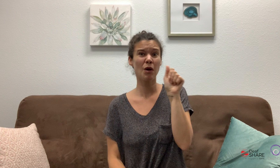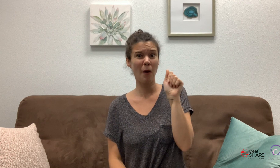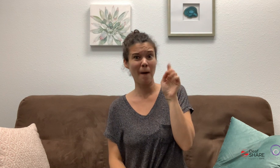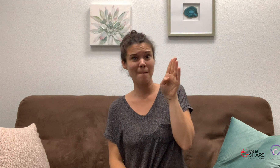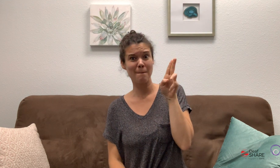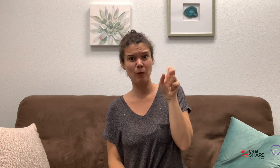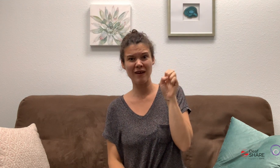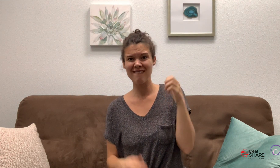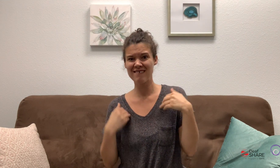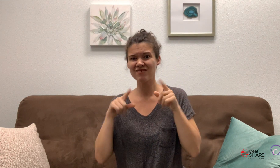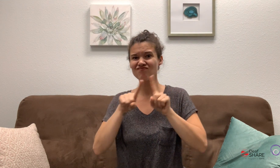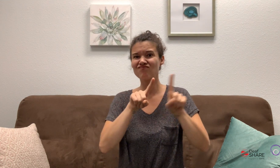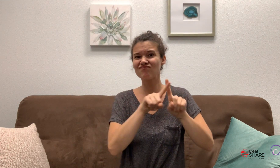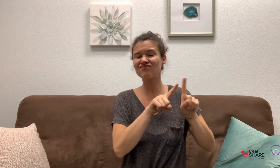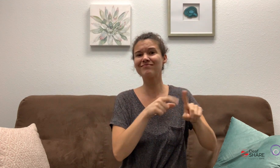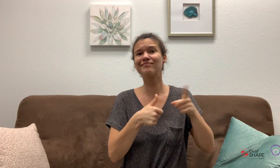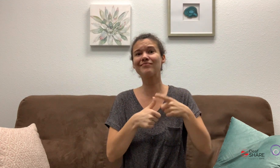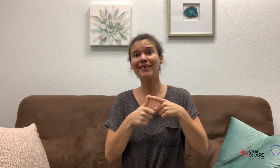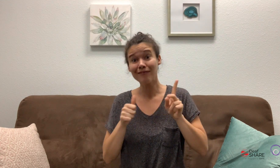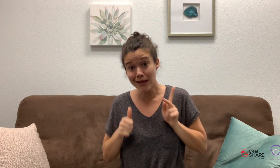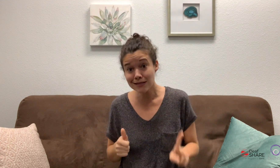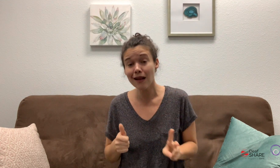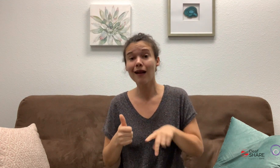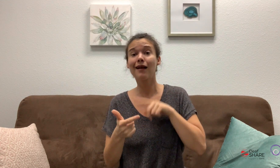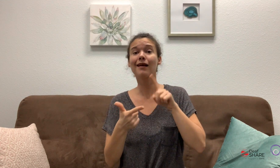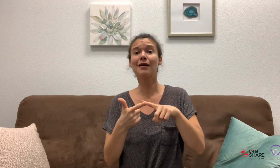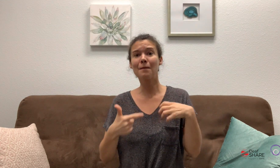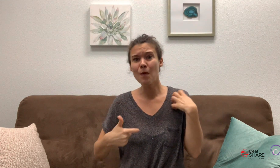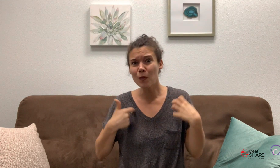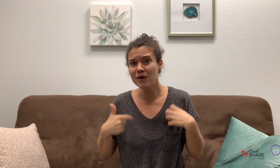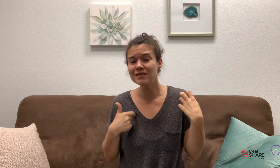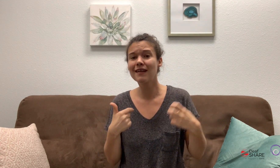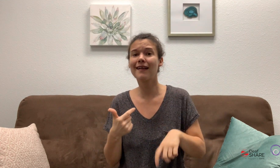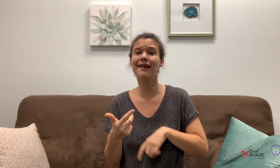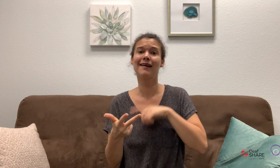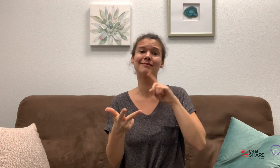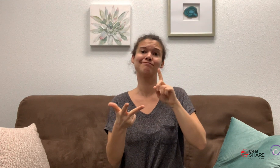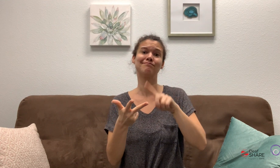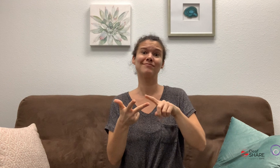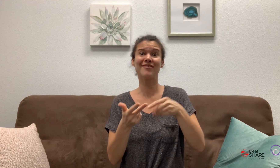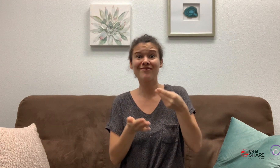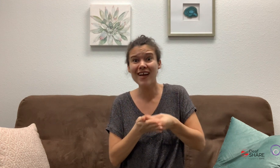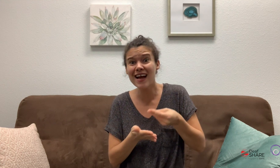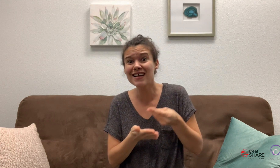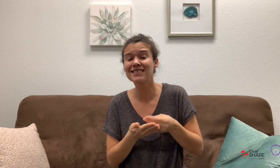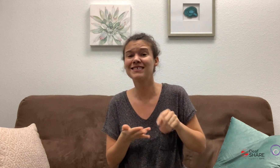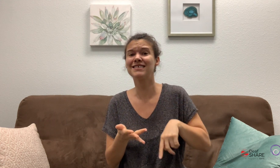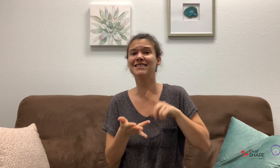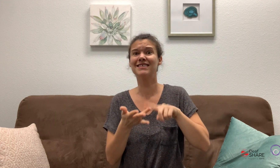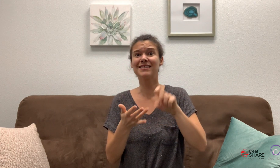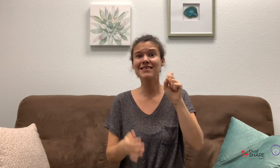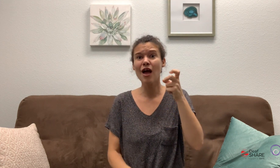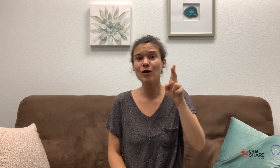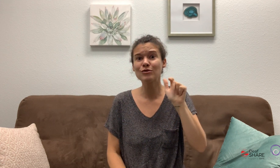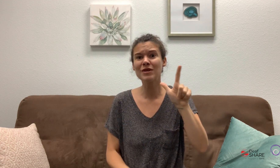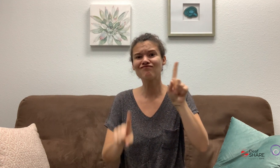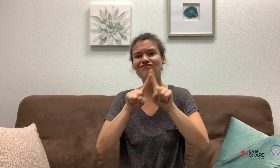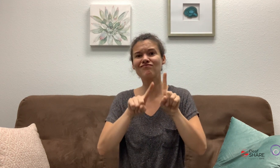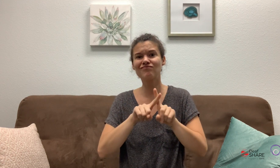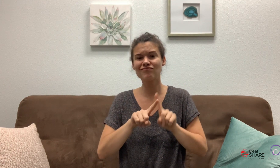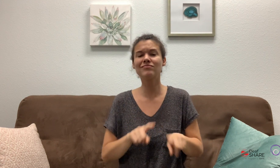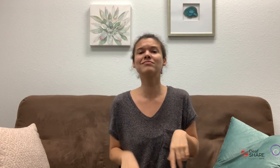Abuse comes in many forms, not just the physical part, such as emotional, financial, and sexual.